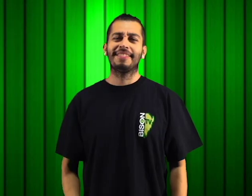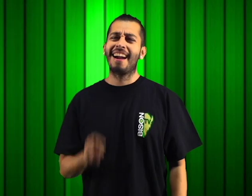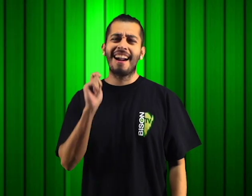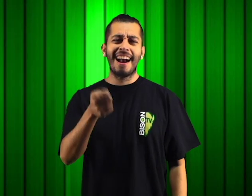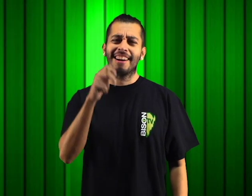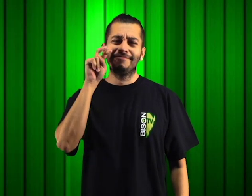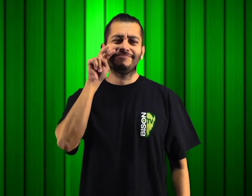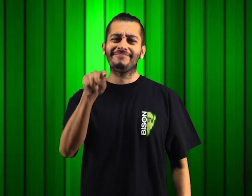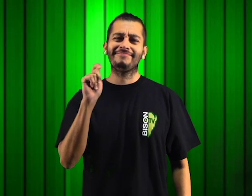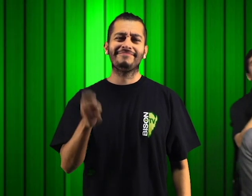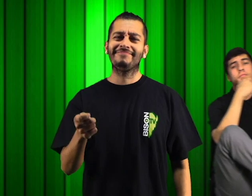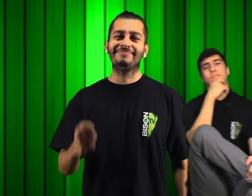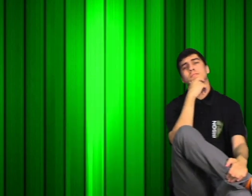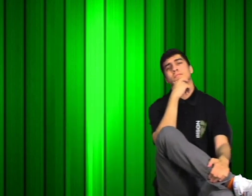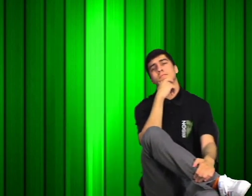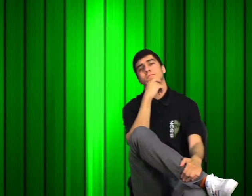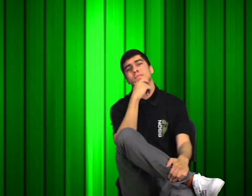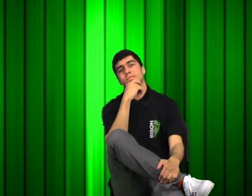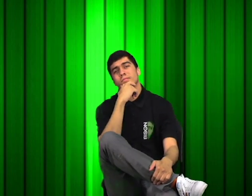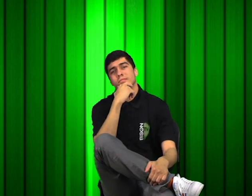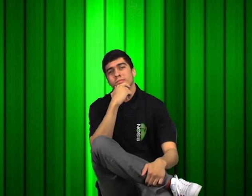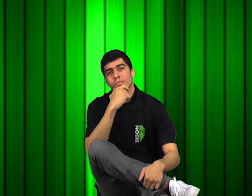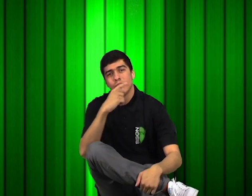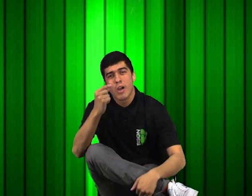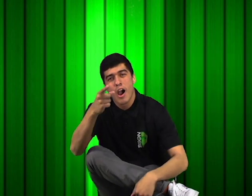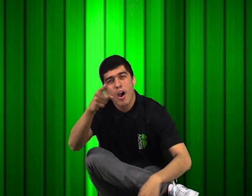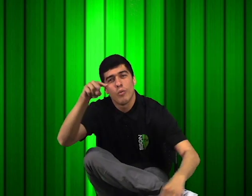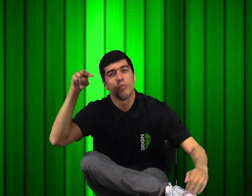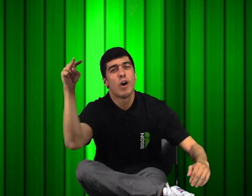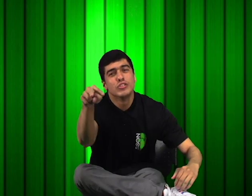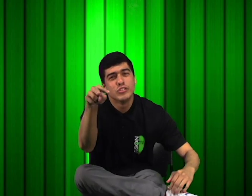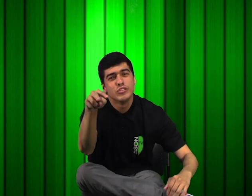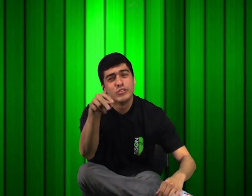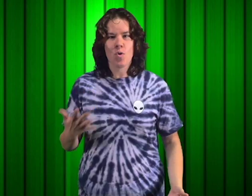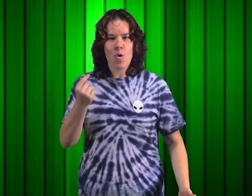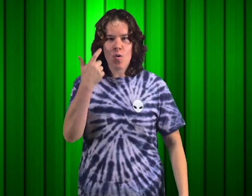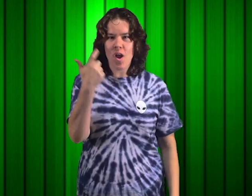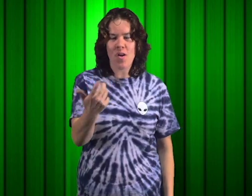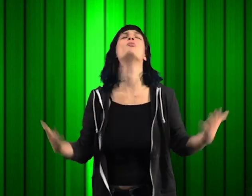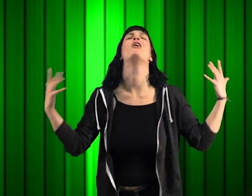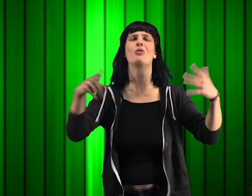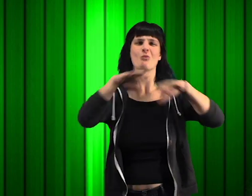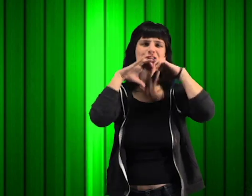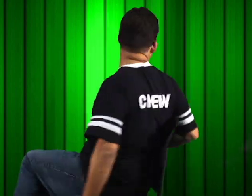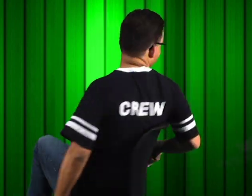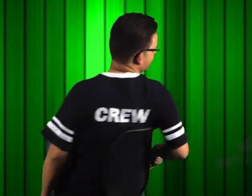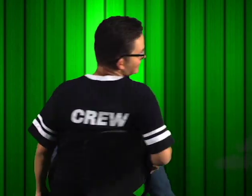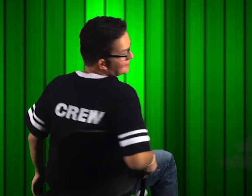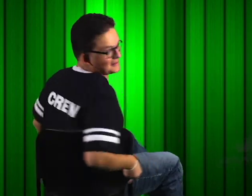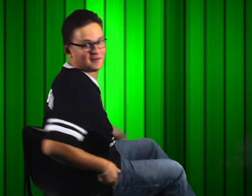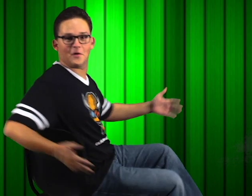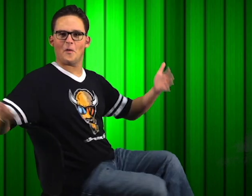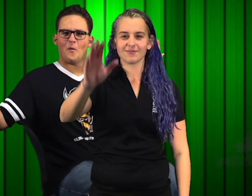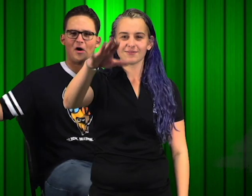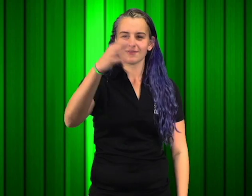Topher: ¿tu Viendo? Elonzo: What are you watching? Brittany & Maggie: What are ya watching? Ryan: What--